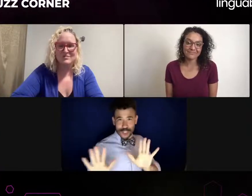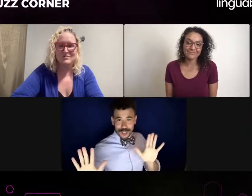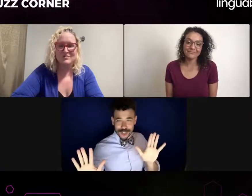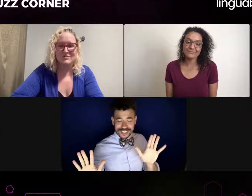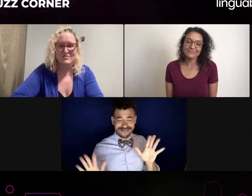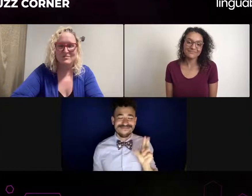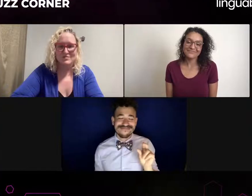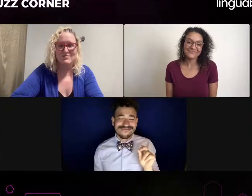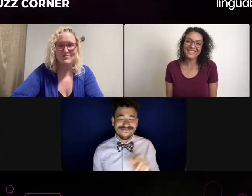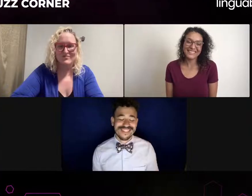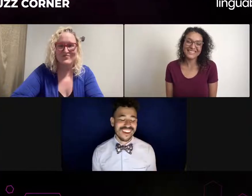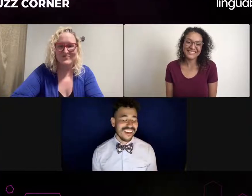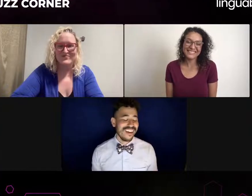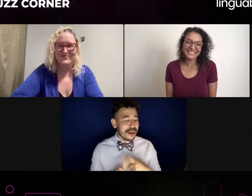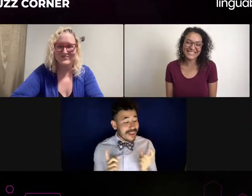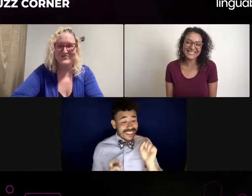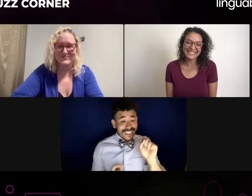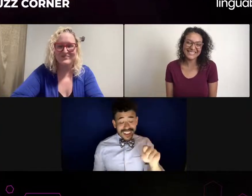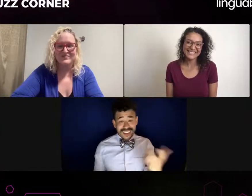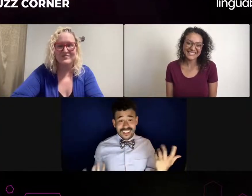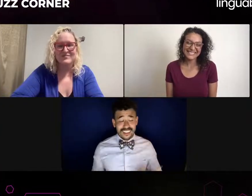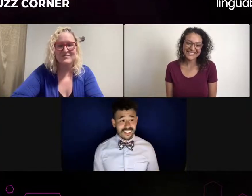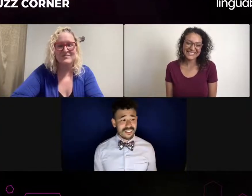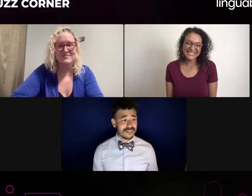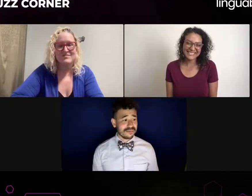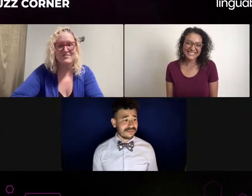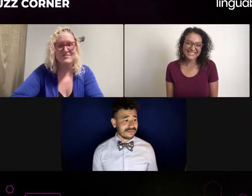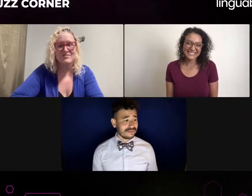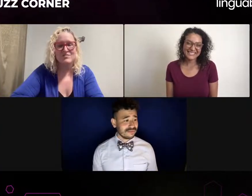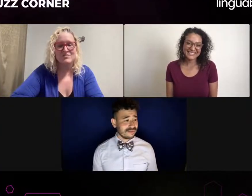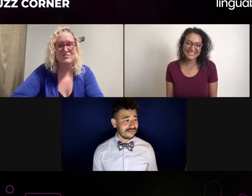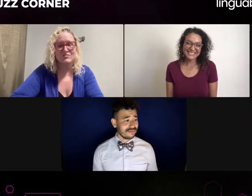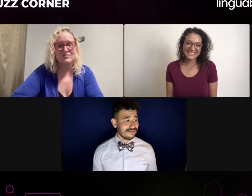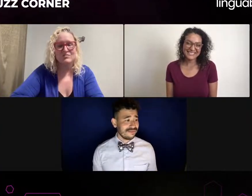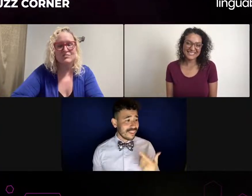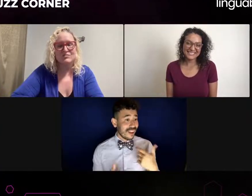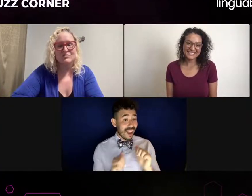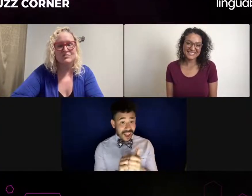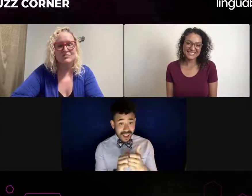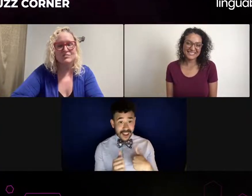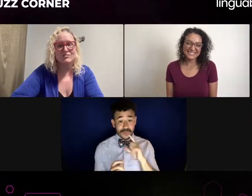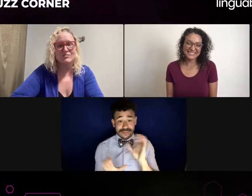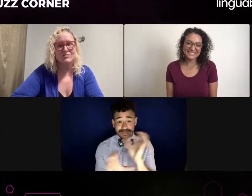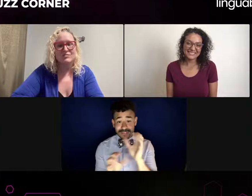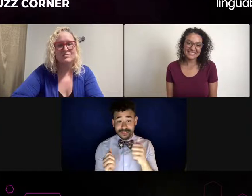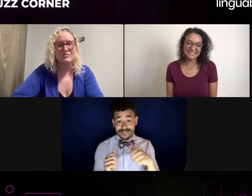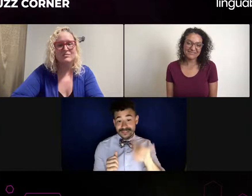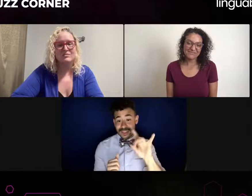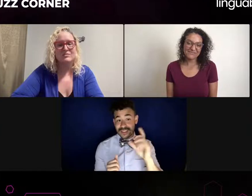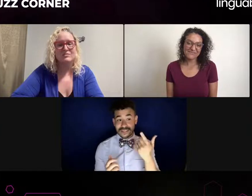Yeah. Yeah. I'm involved in TV and film as well as live theater. I do both.